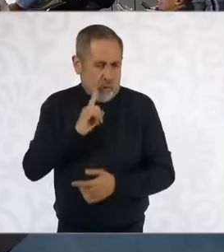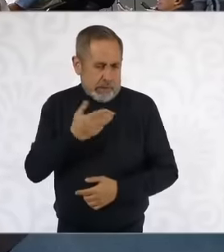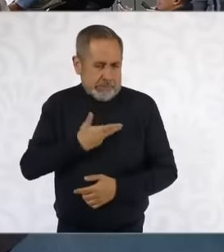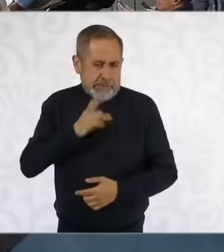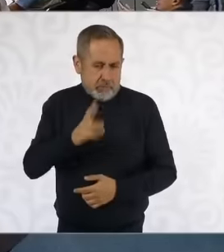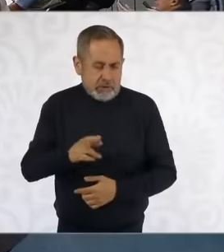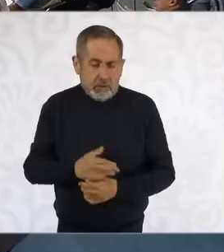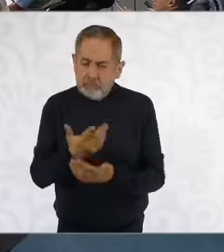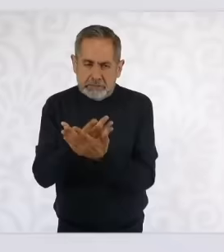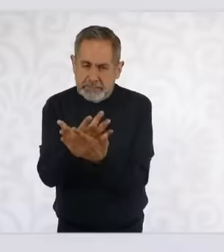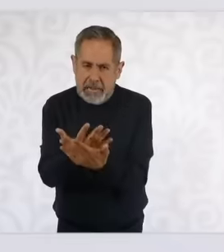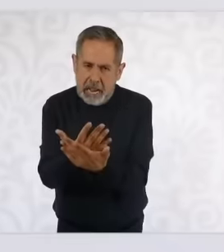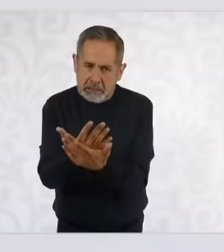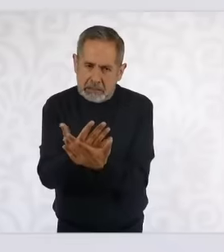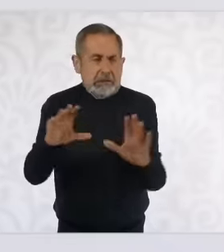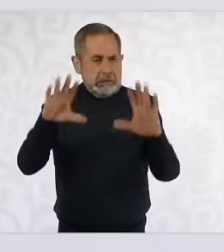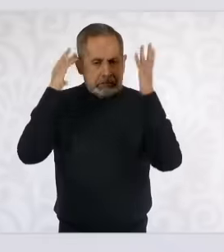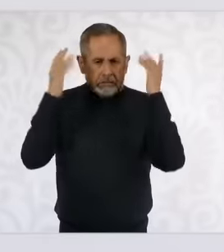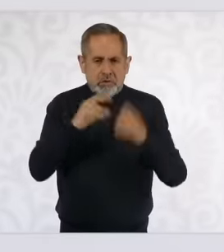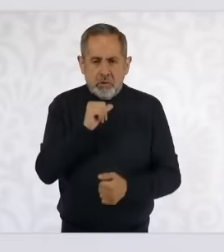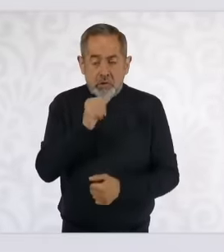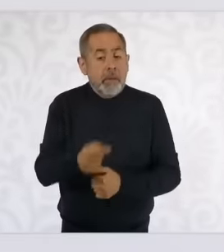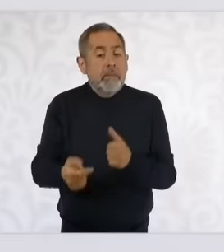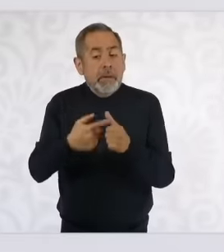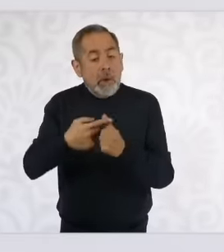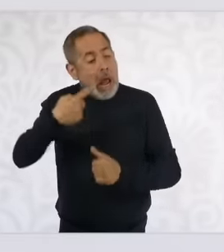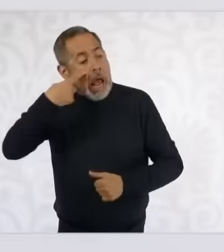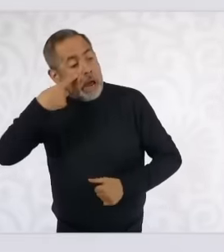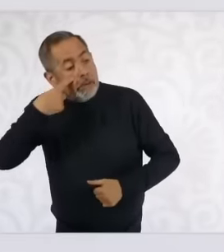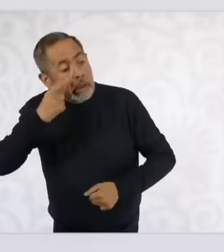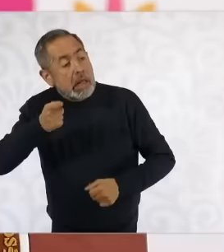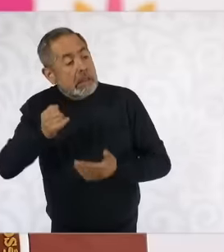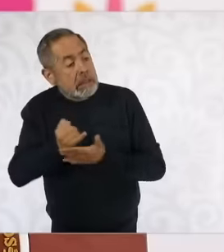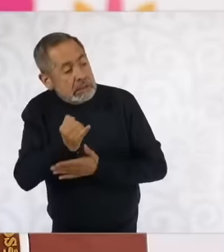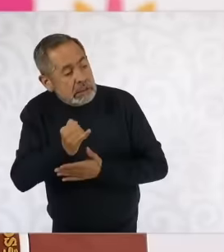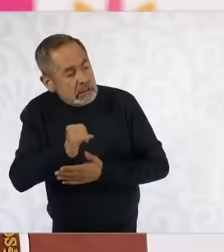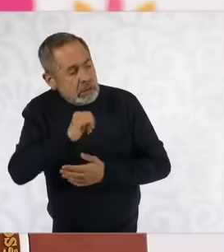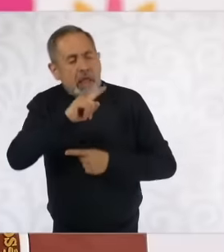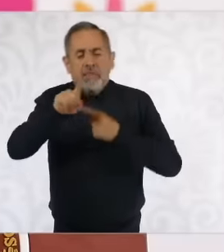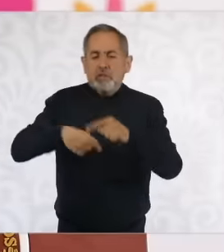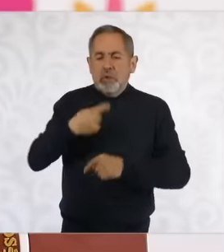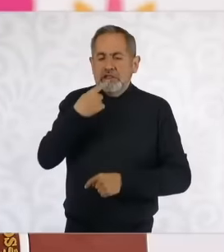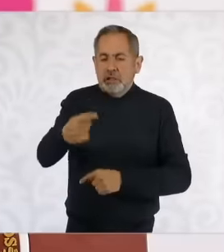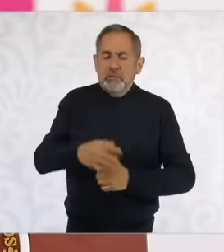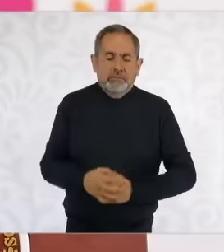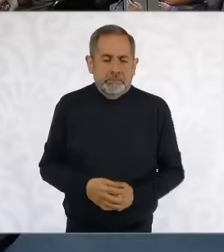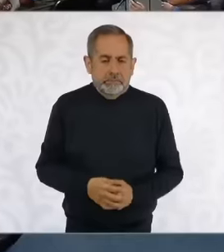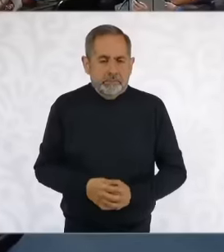what the court decides and start From there we will give our position. He mentioned that he has a plan, what